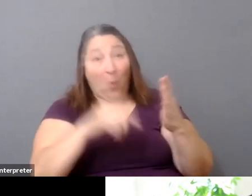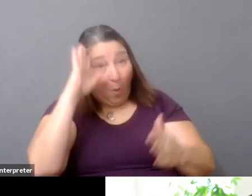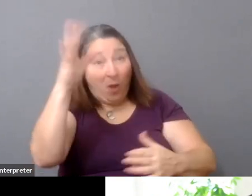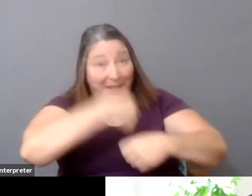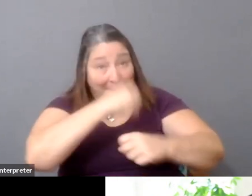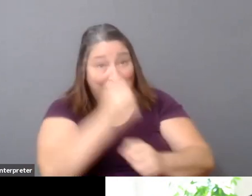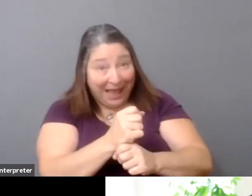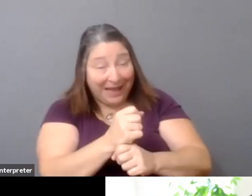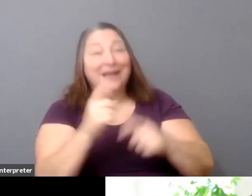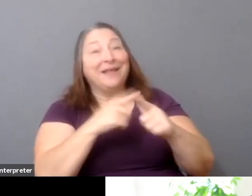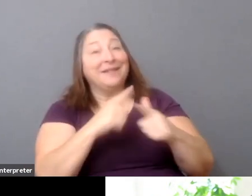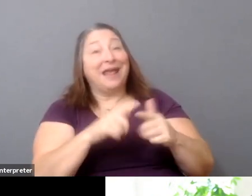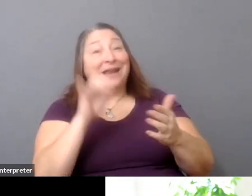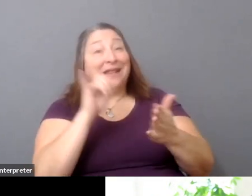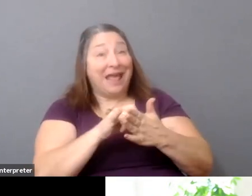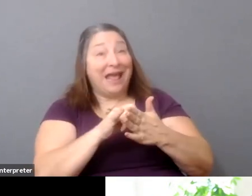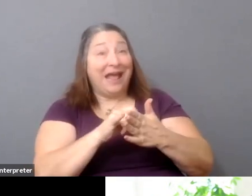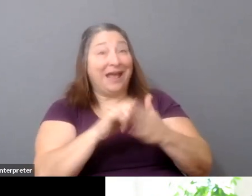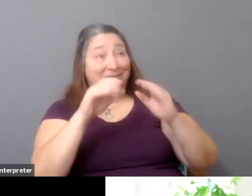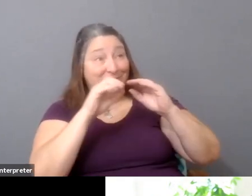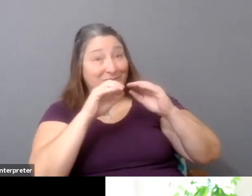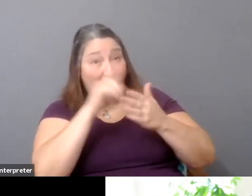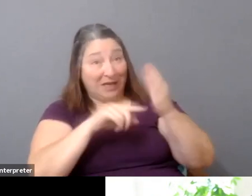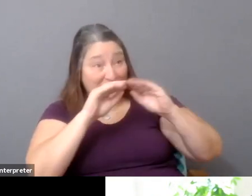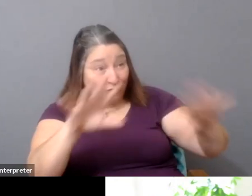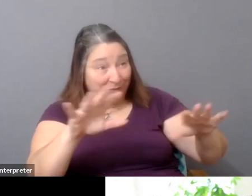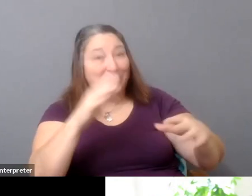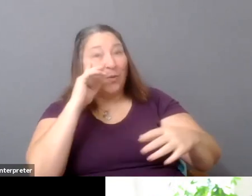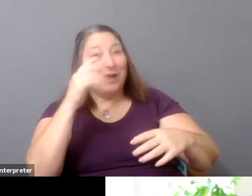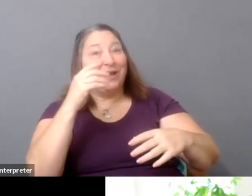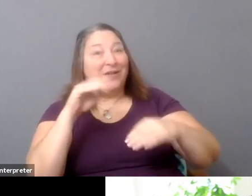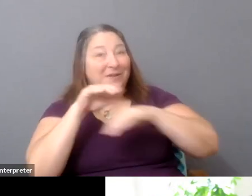So, you know, traditionally or historically in our field, distribution is--